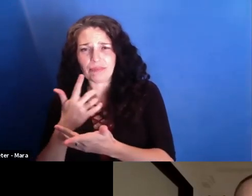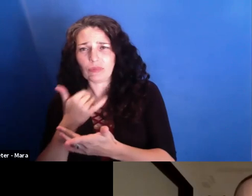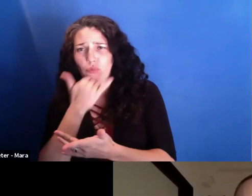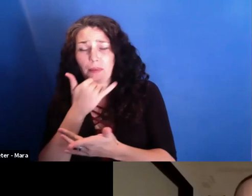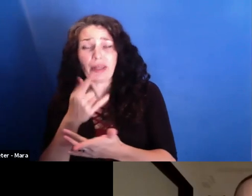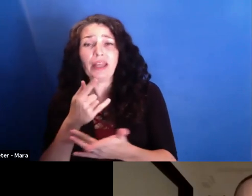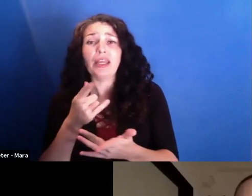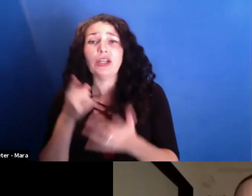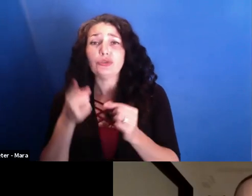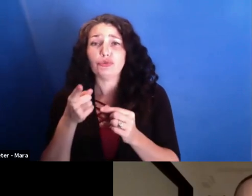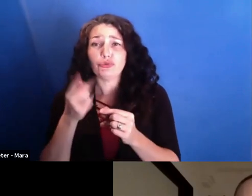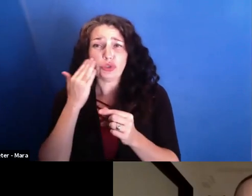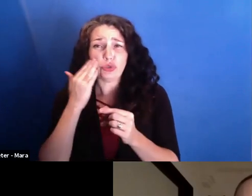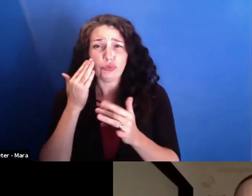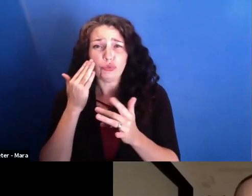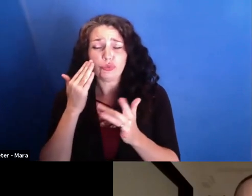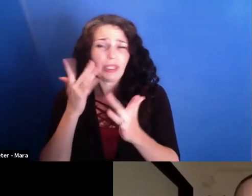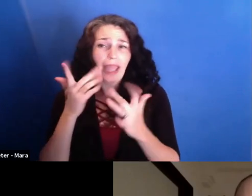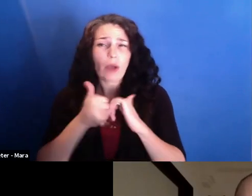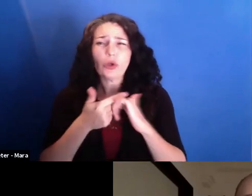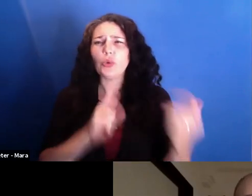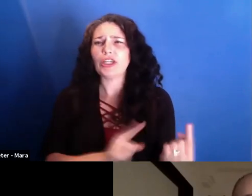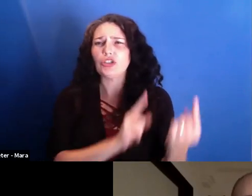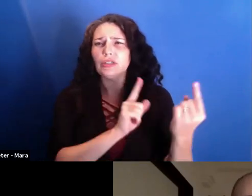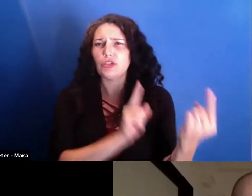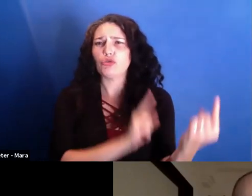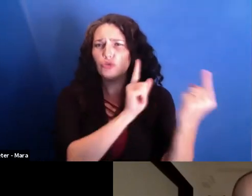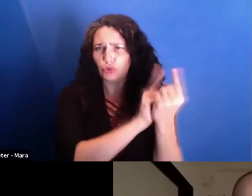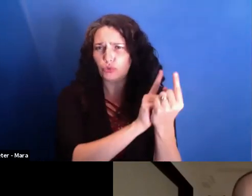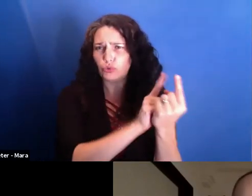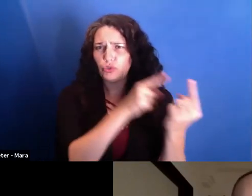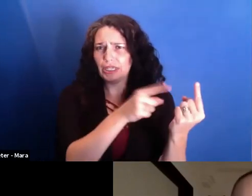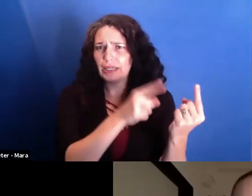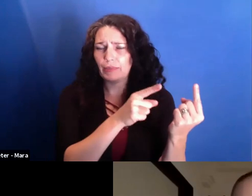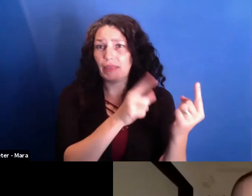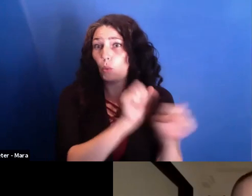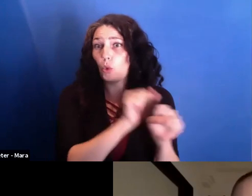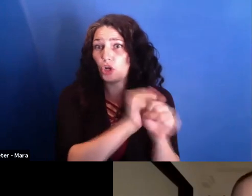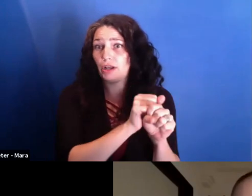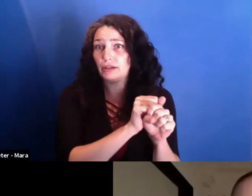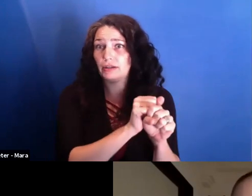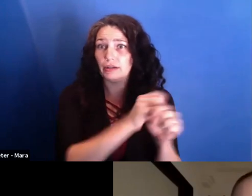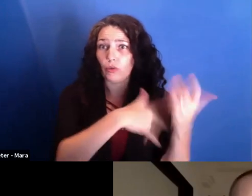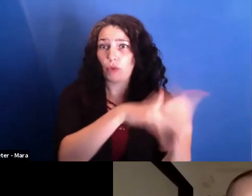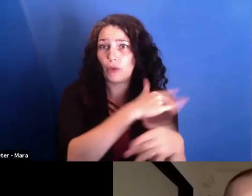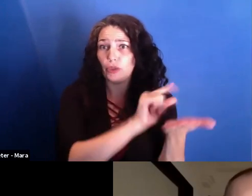How did you get introduced to him and his paper? Yeah, so actually, I was aware.